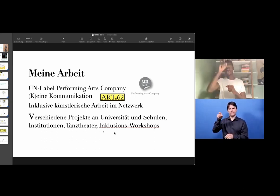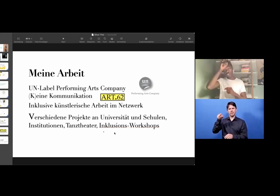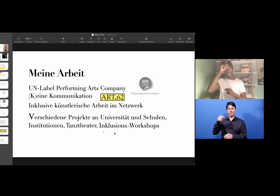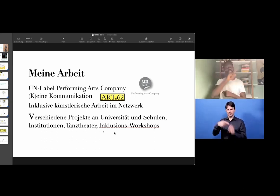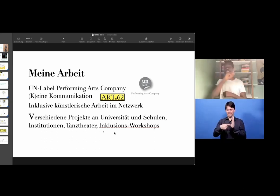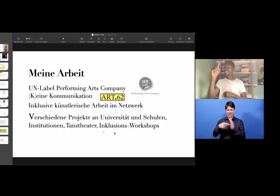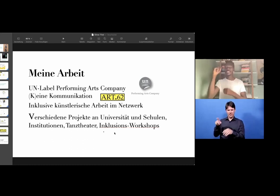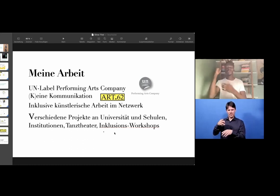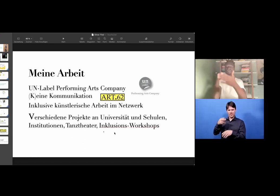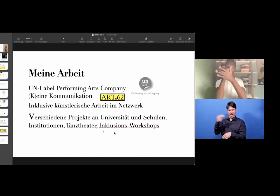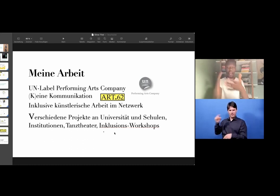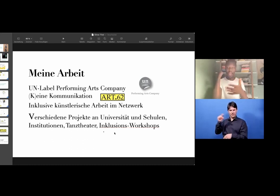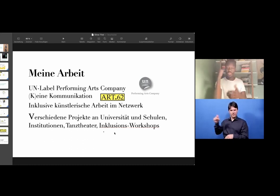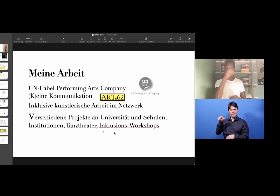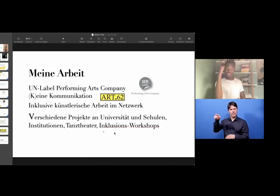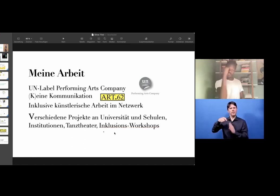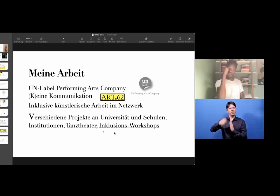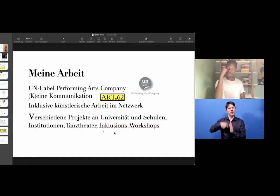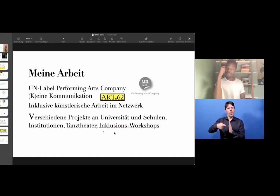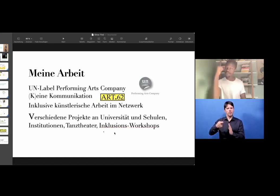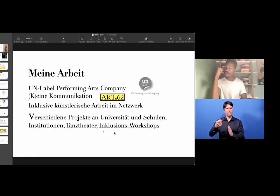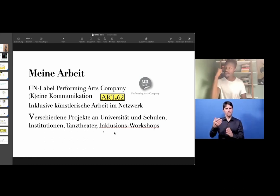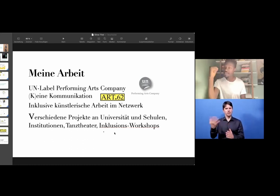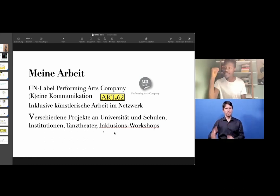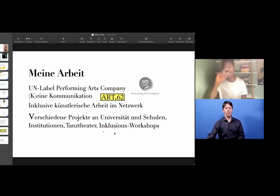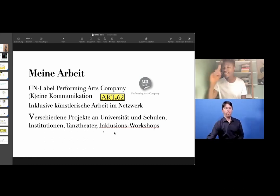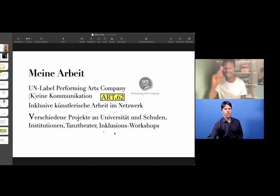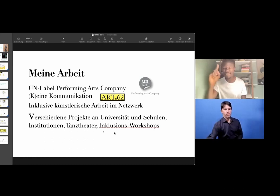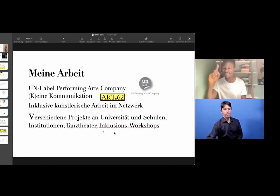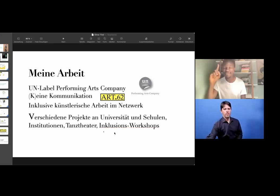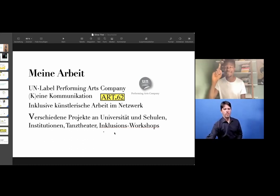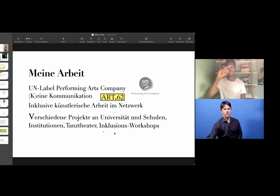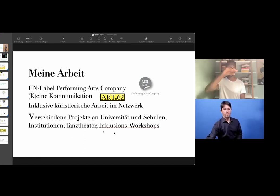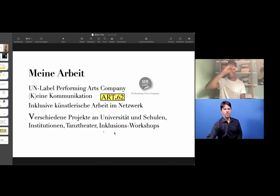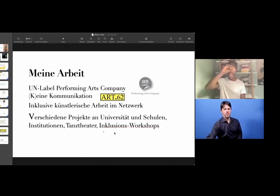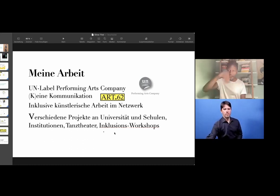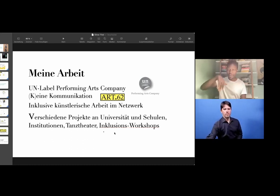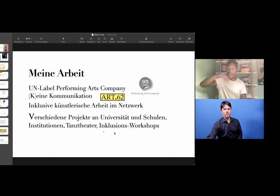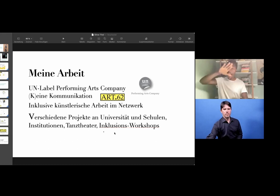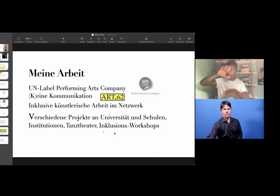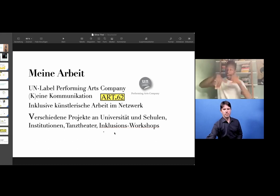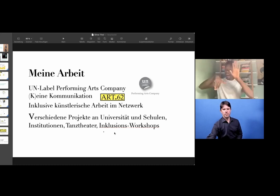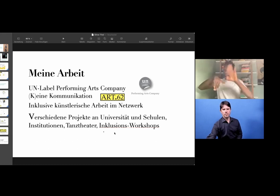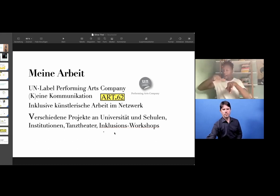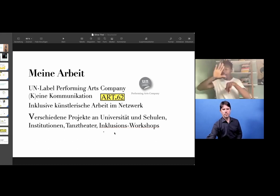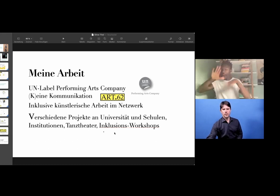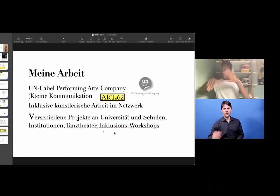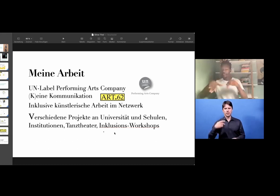If you wanted to translate the name, it's like "stop putting stereotypes up".